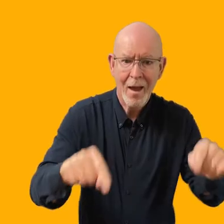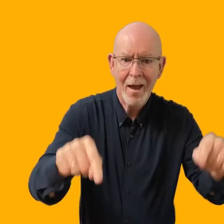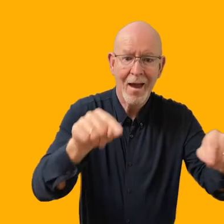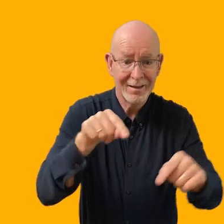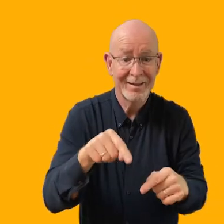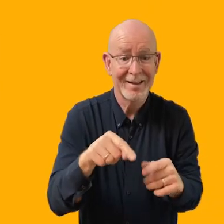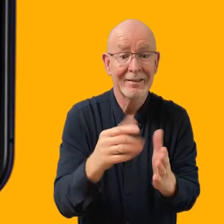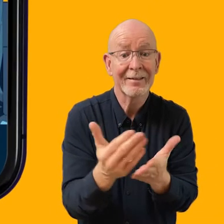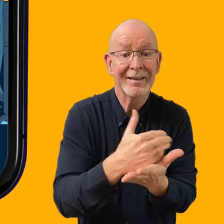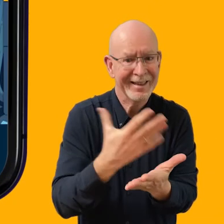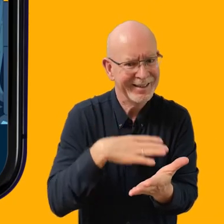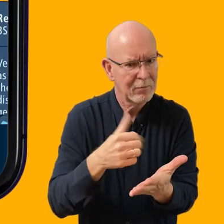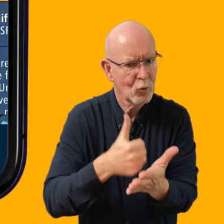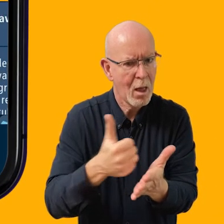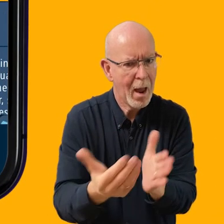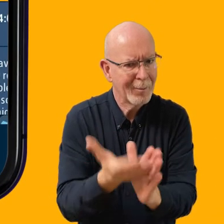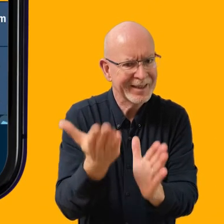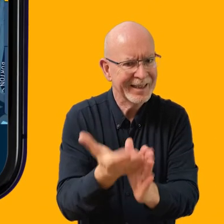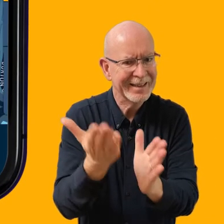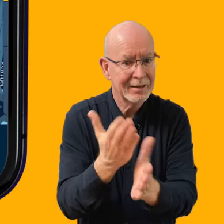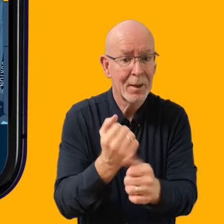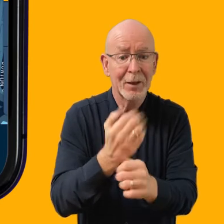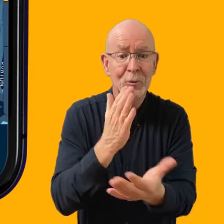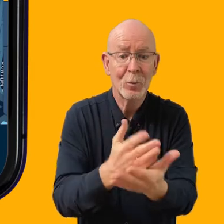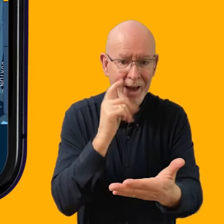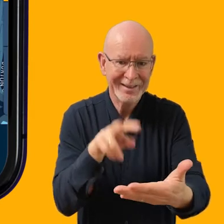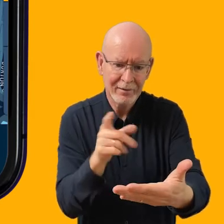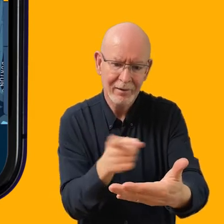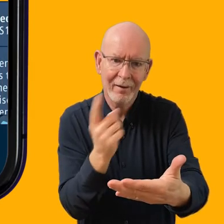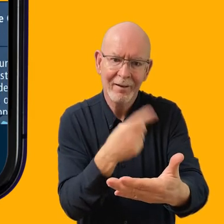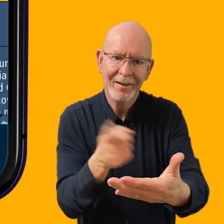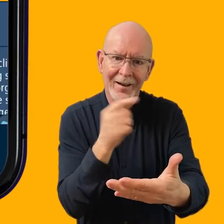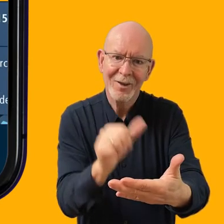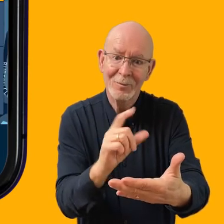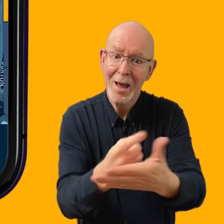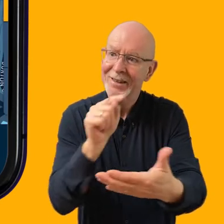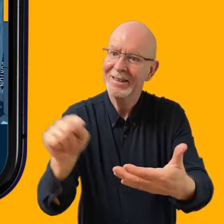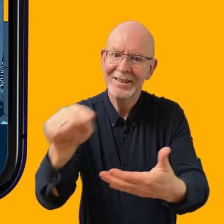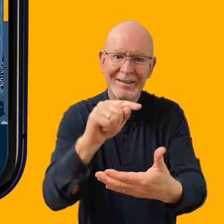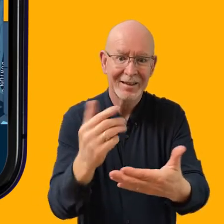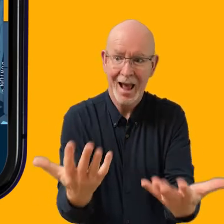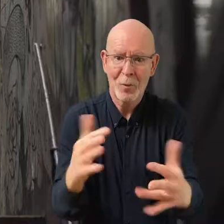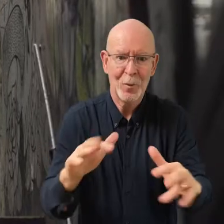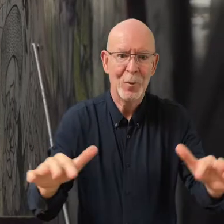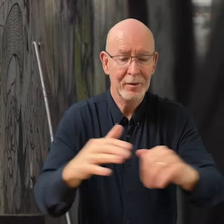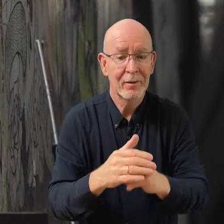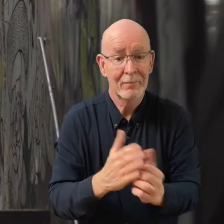This data needs to be updated regularly, to enable the front end to be kept alive and fresh. Throughout the project,